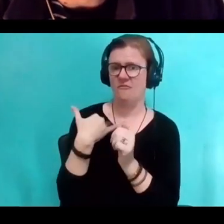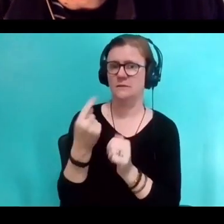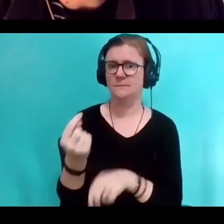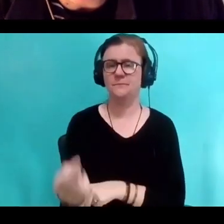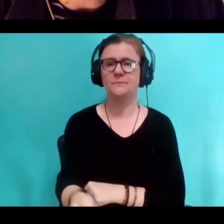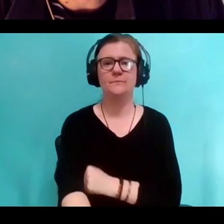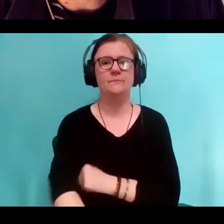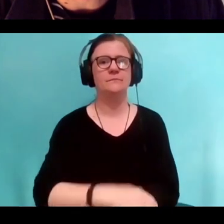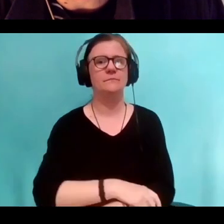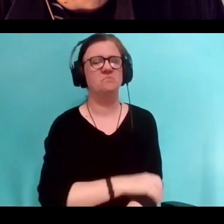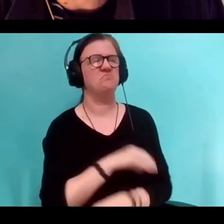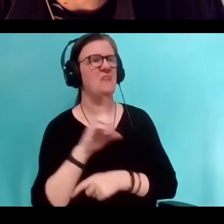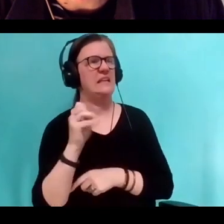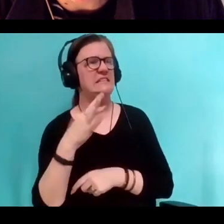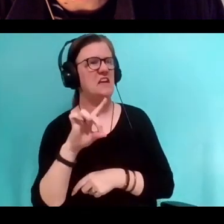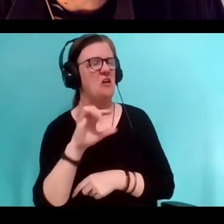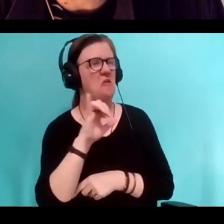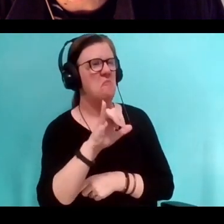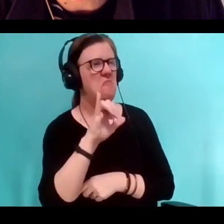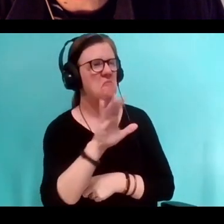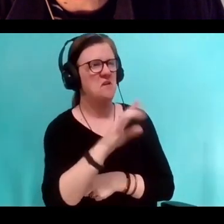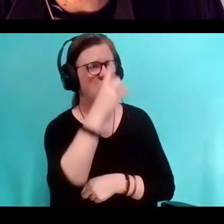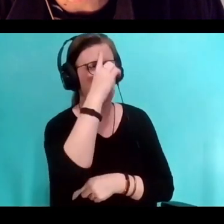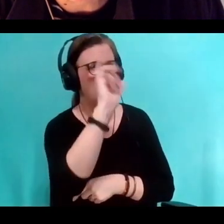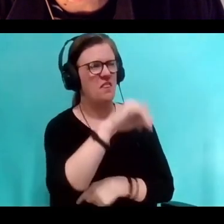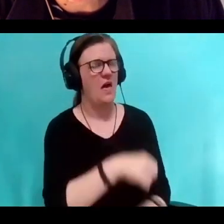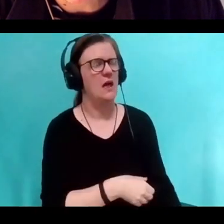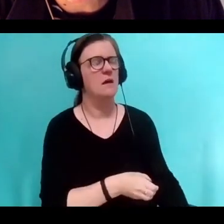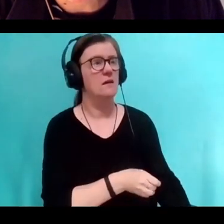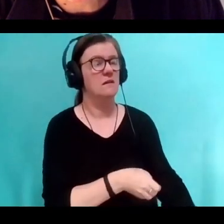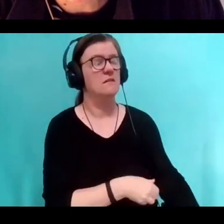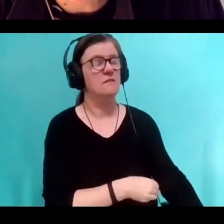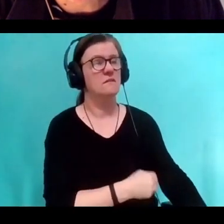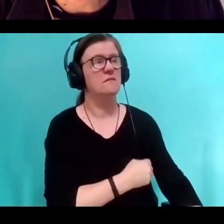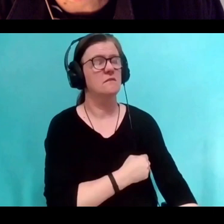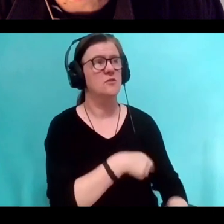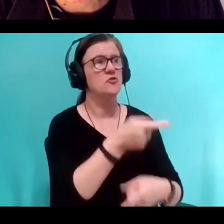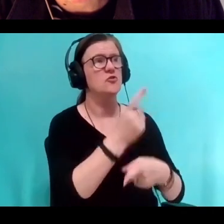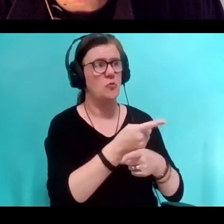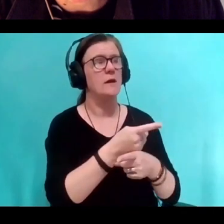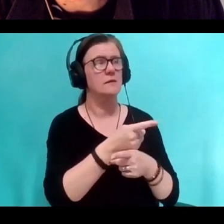I'd never ever considered that and things entirely true in the sphere of autism.